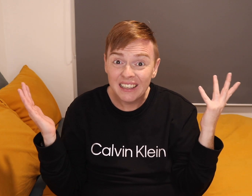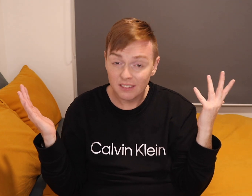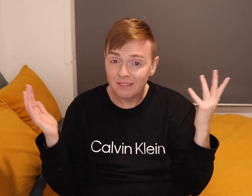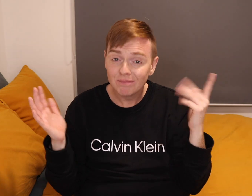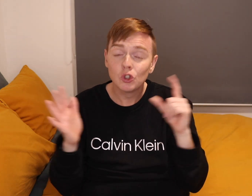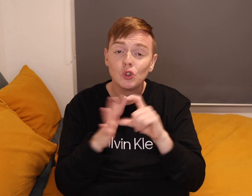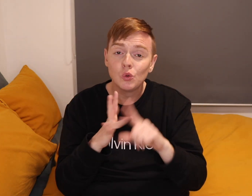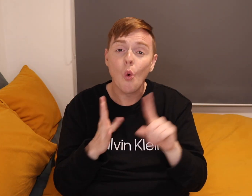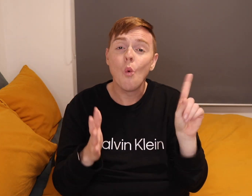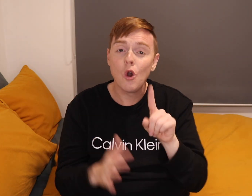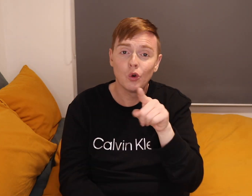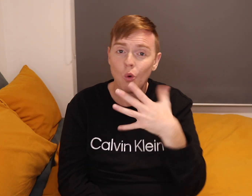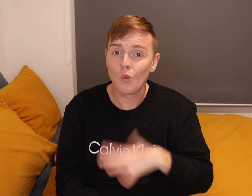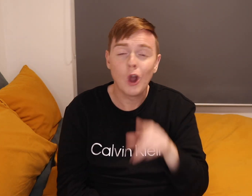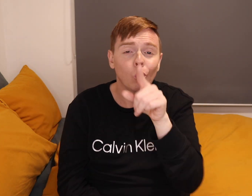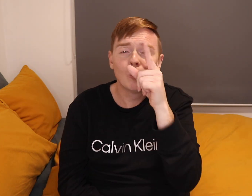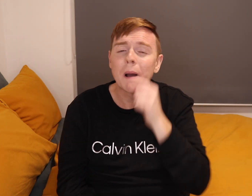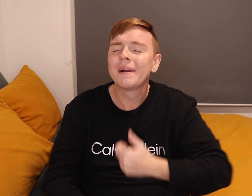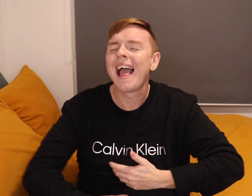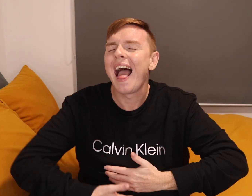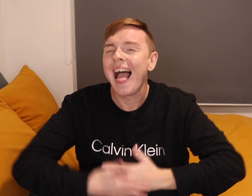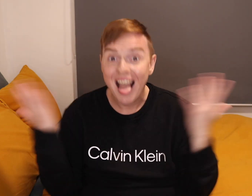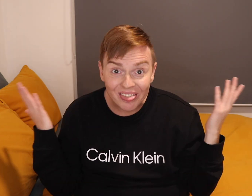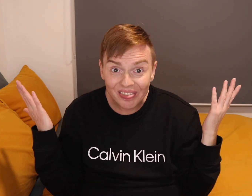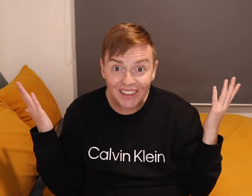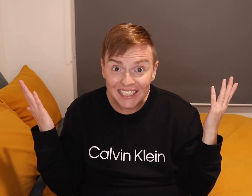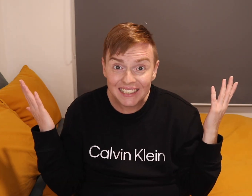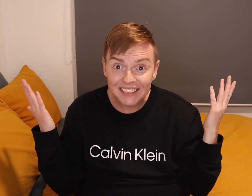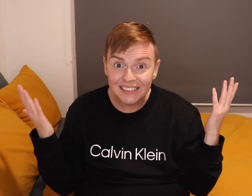Do what you want to do. It can be anything.